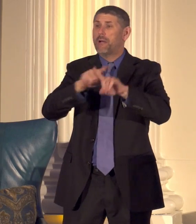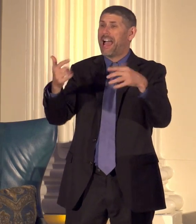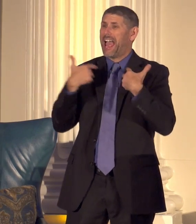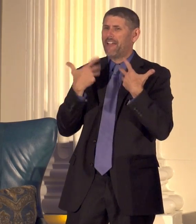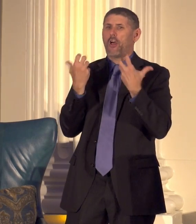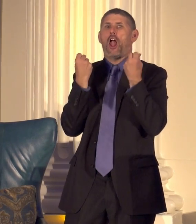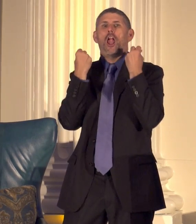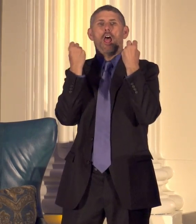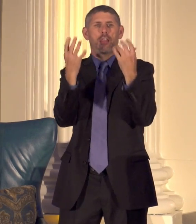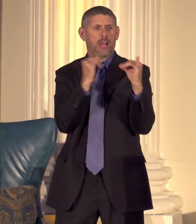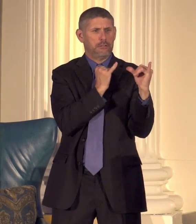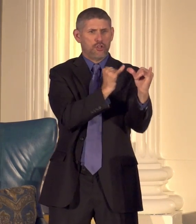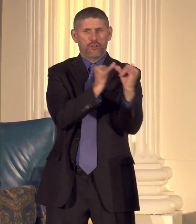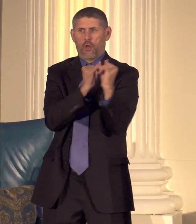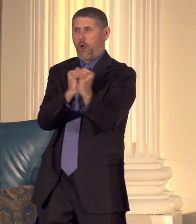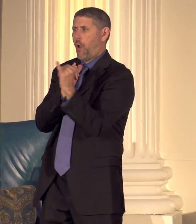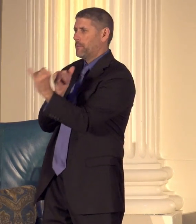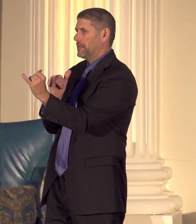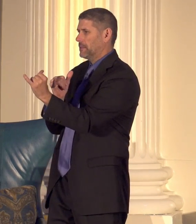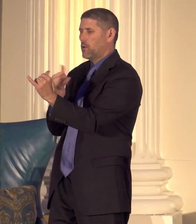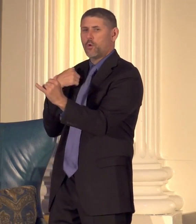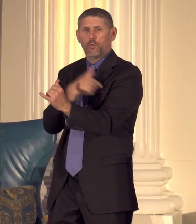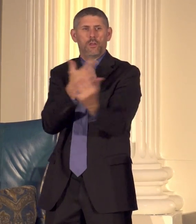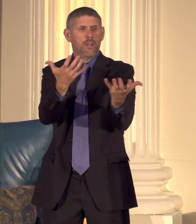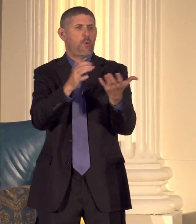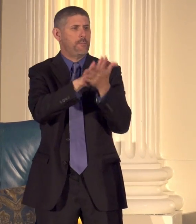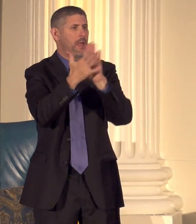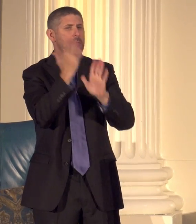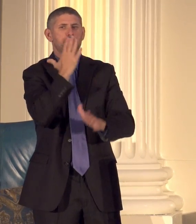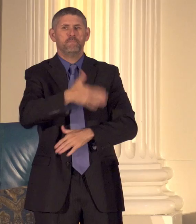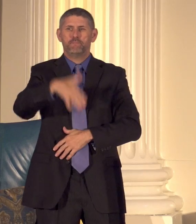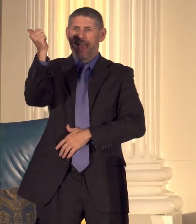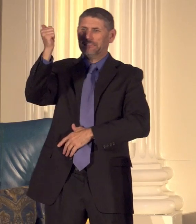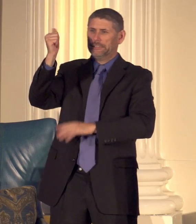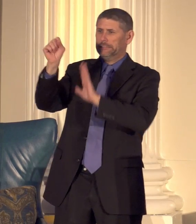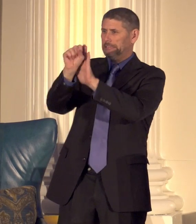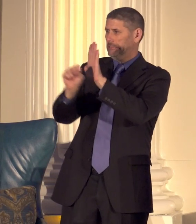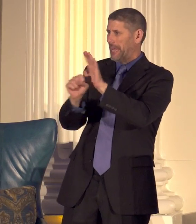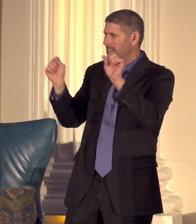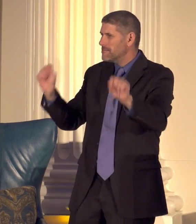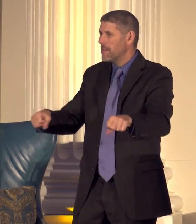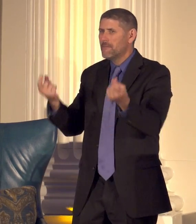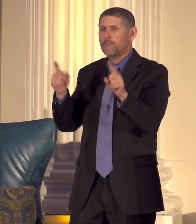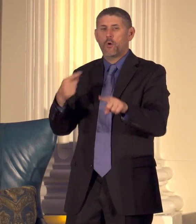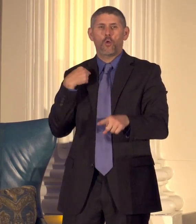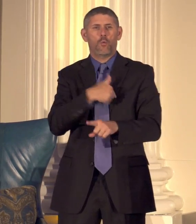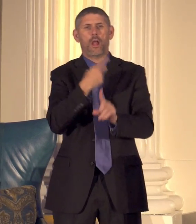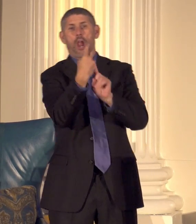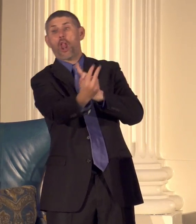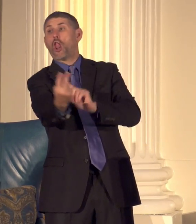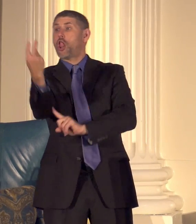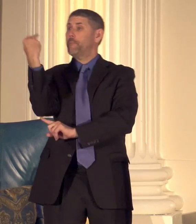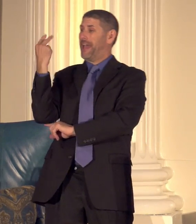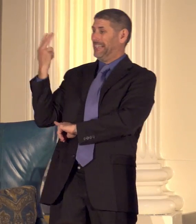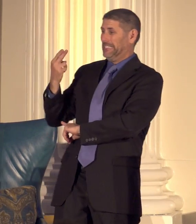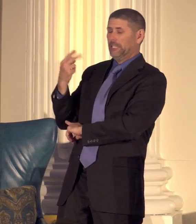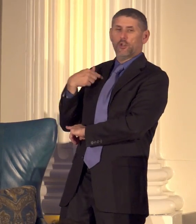common we want this to be the best data can be and when we look back at our history we haven't always lived up to our potential